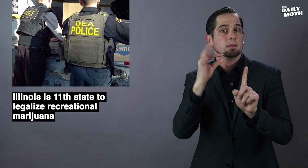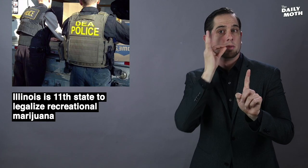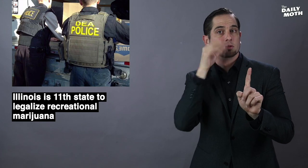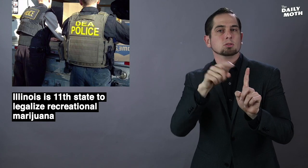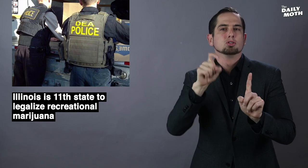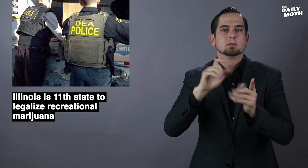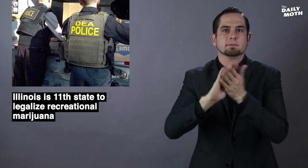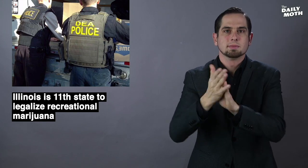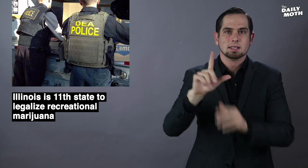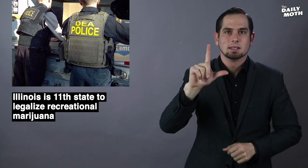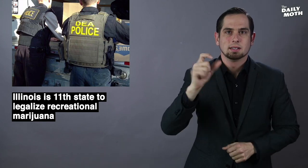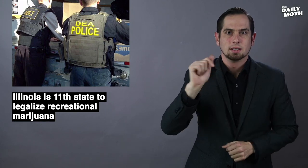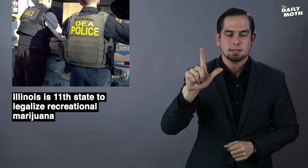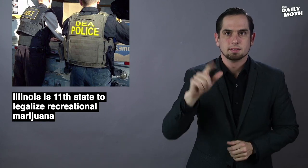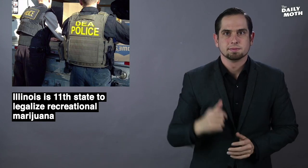marijuana should be legal.